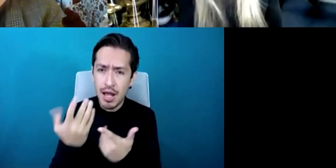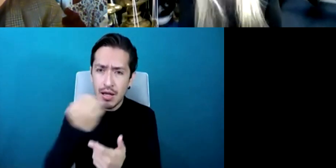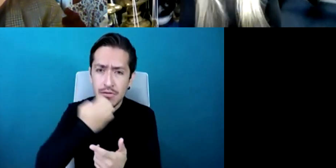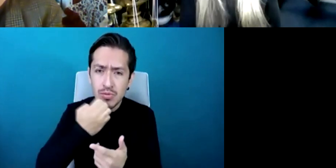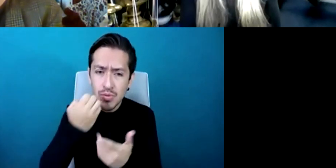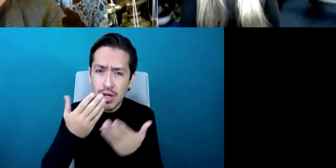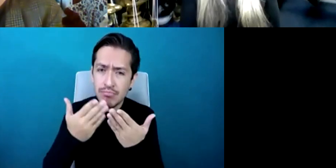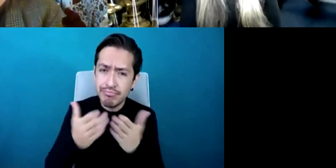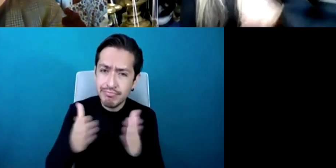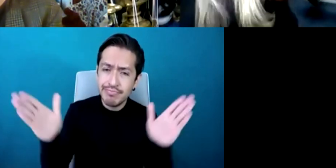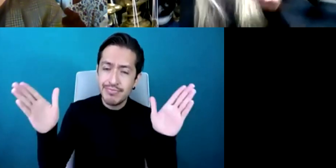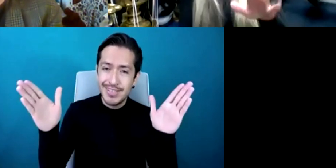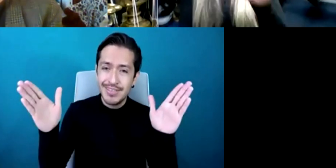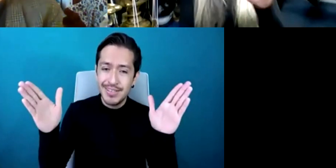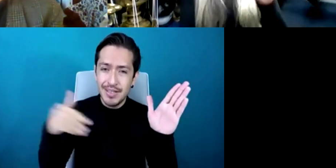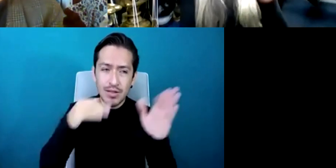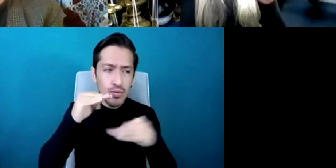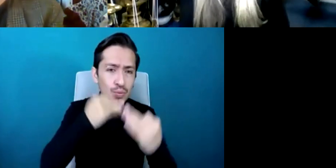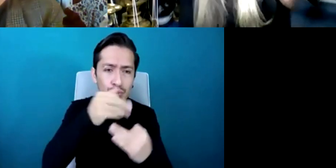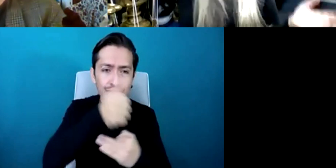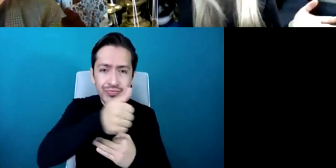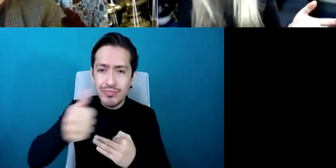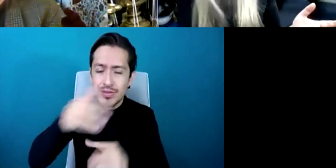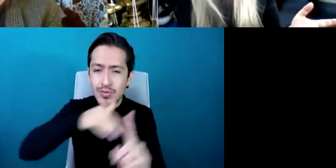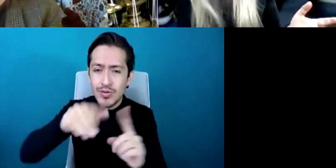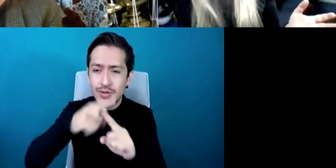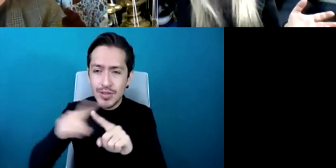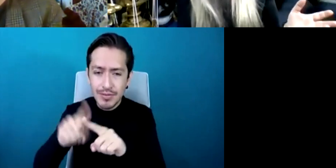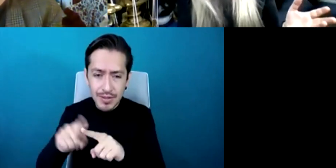in such a way that there were ramps there if a child happened to be in a wheelchair